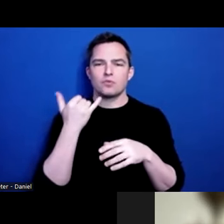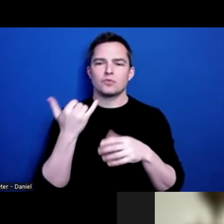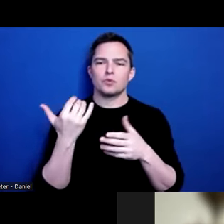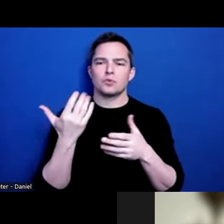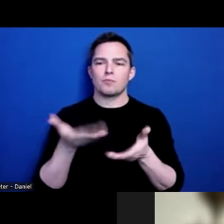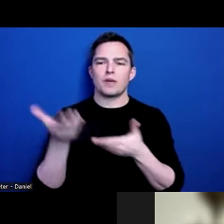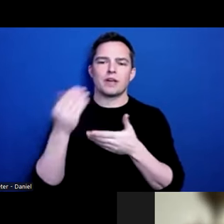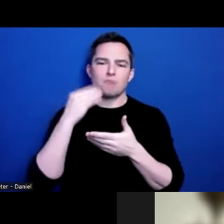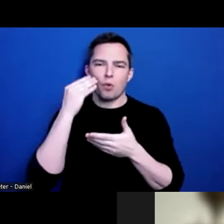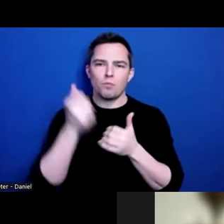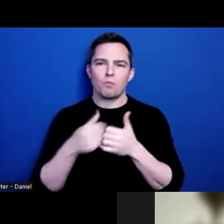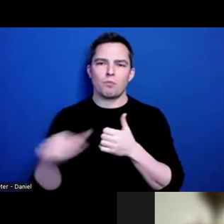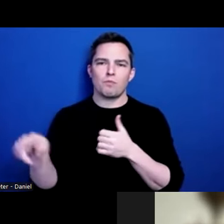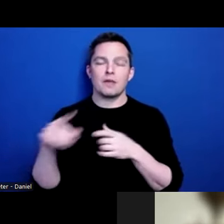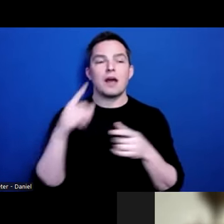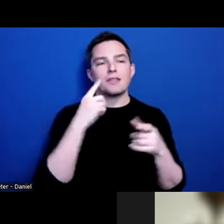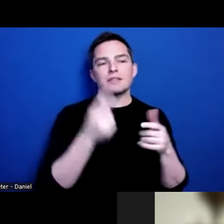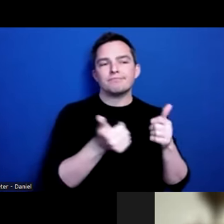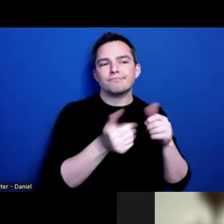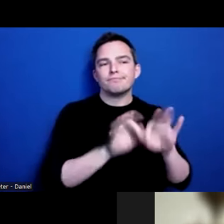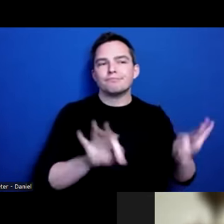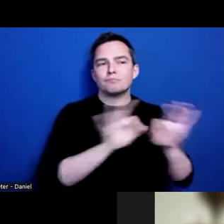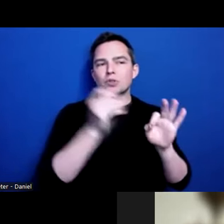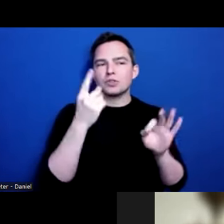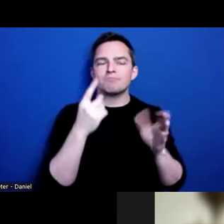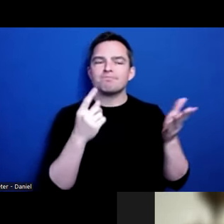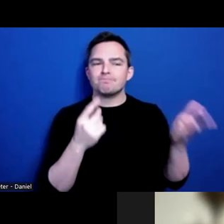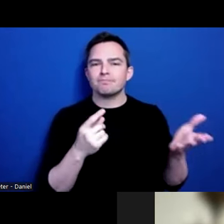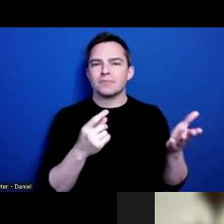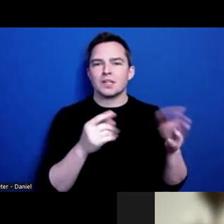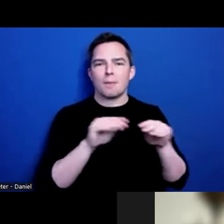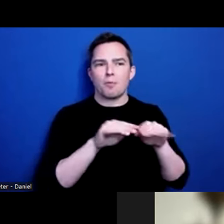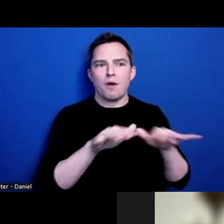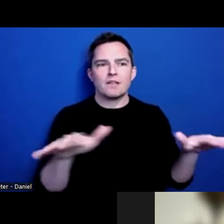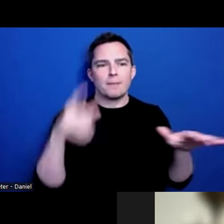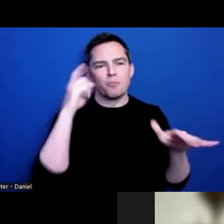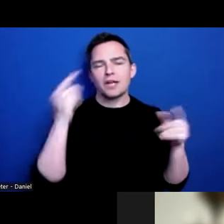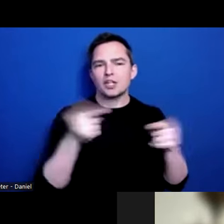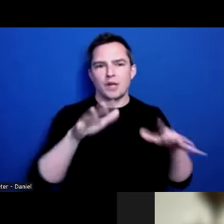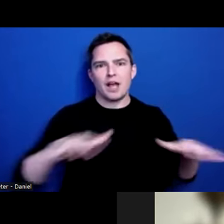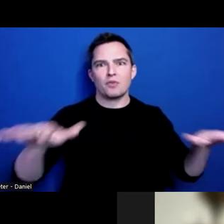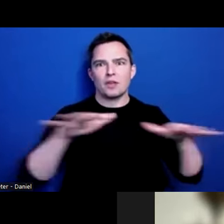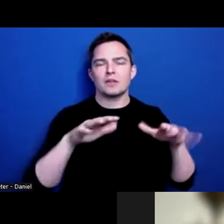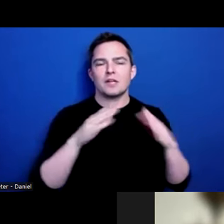I think the biggest thing is just understanding that there is likely a prevalence of brain injury and/or housing instability in the